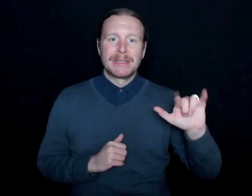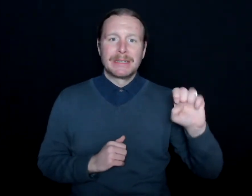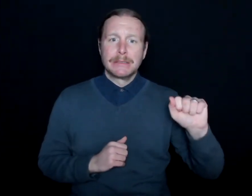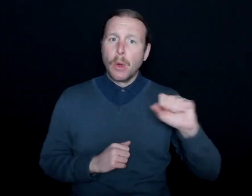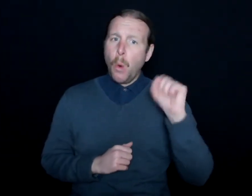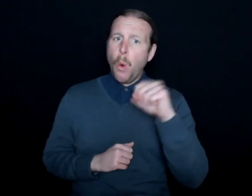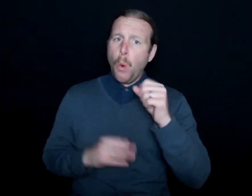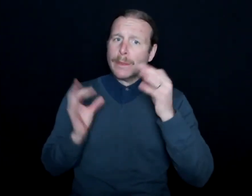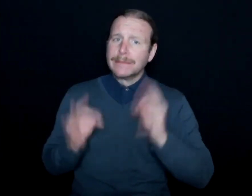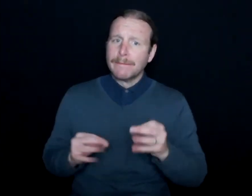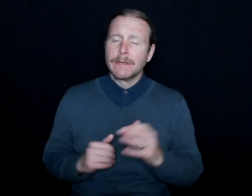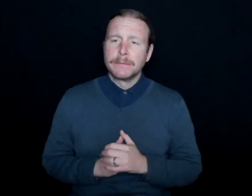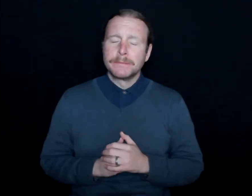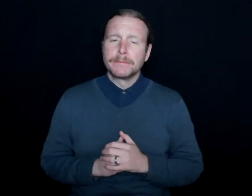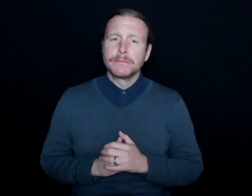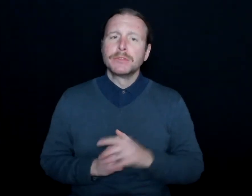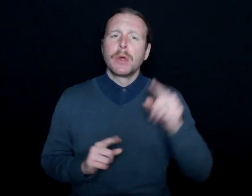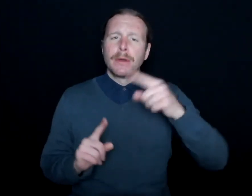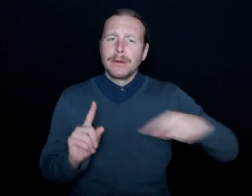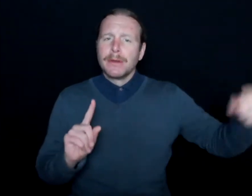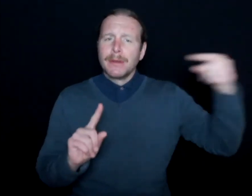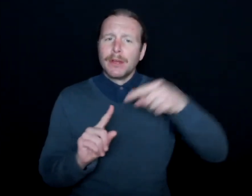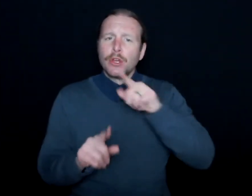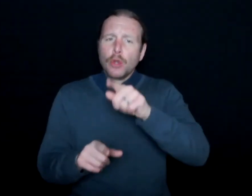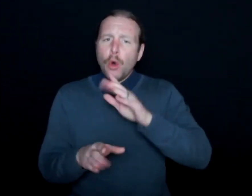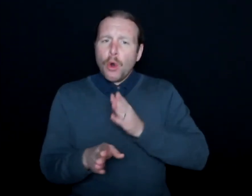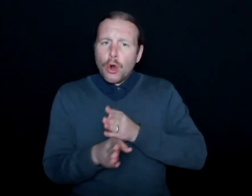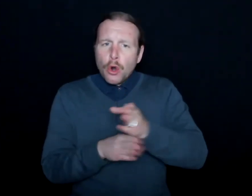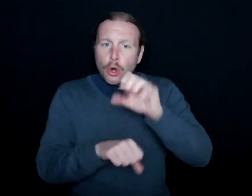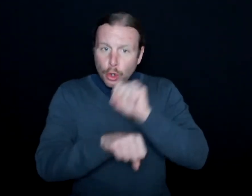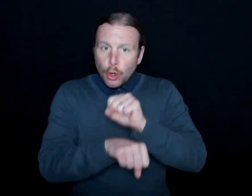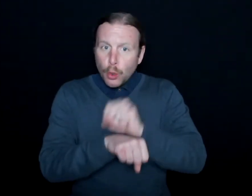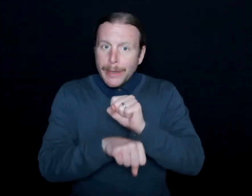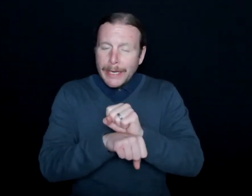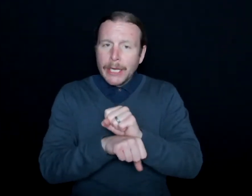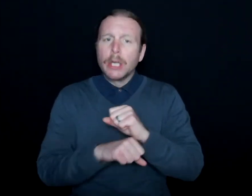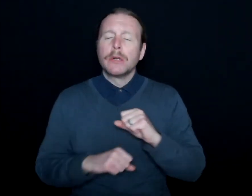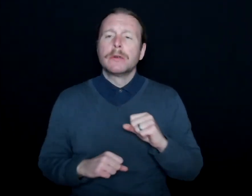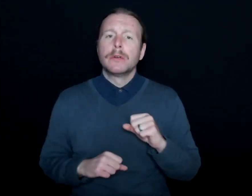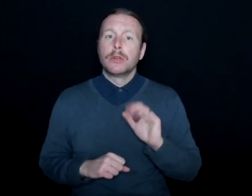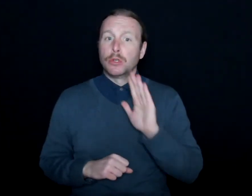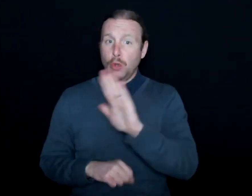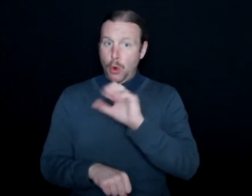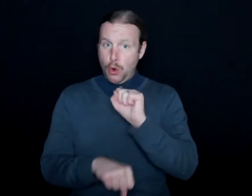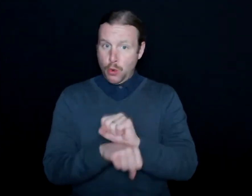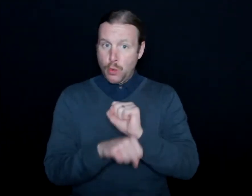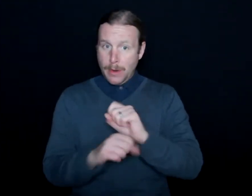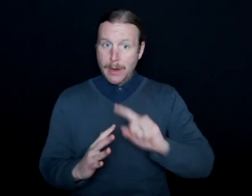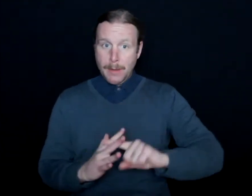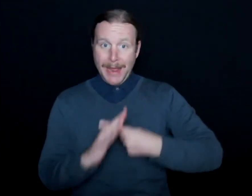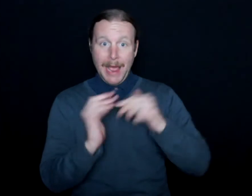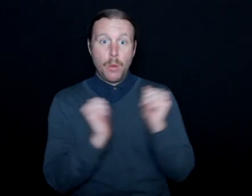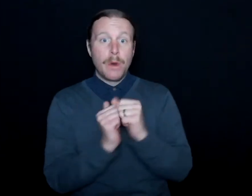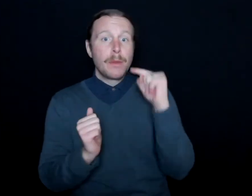So getting back to your career a little bit, I know that your career began with the Milwaukee Bucks, who